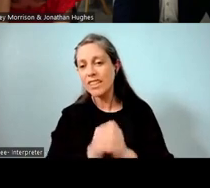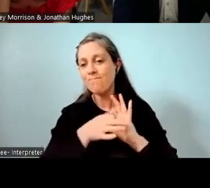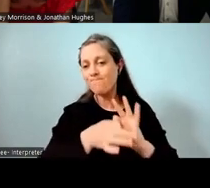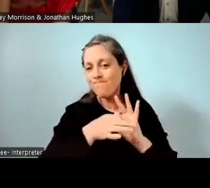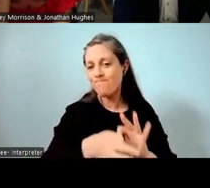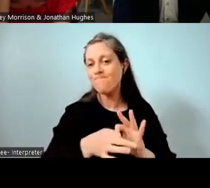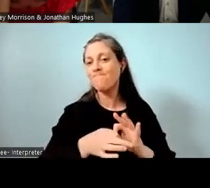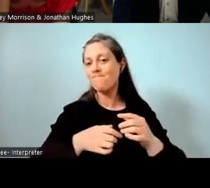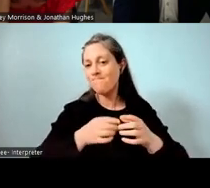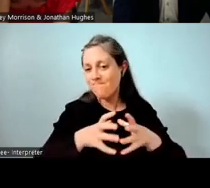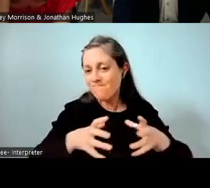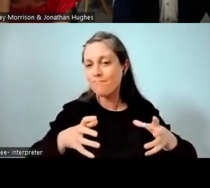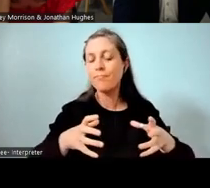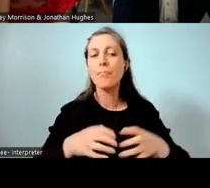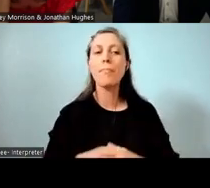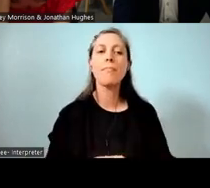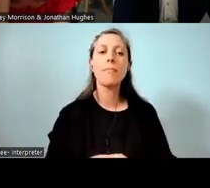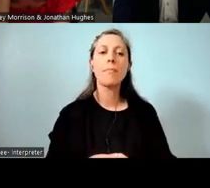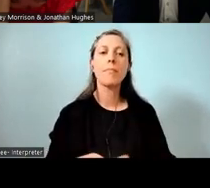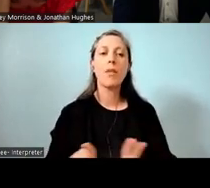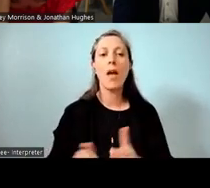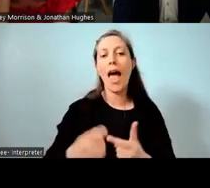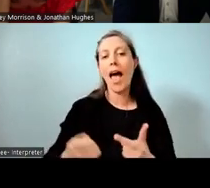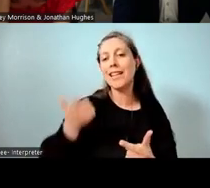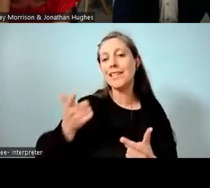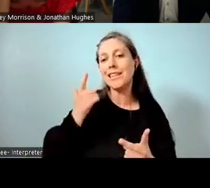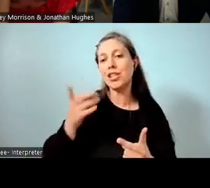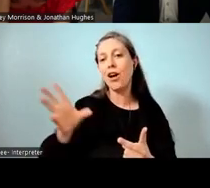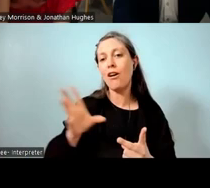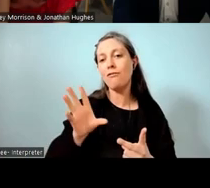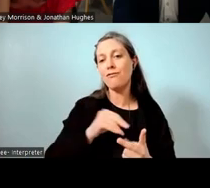and also you get another teacher for your literacy class.